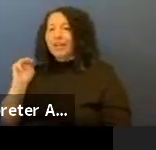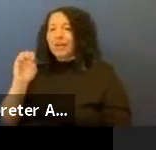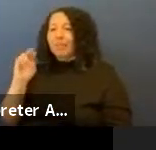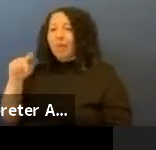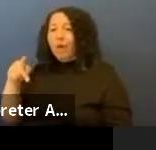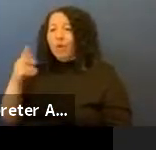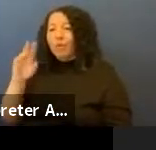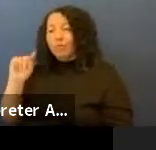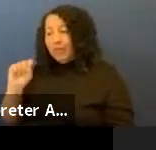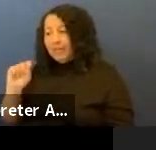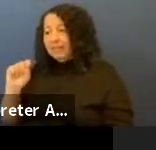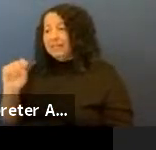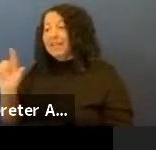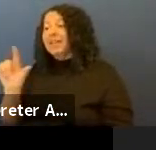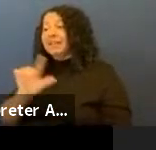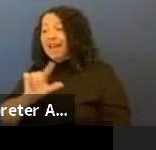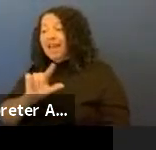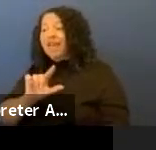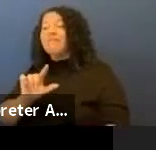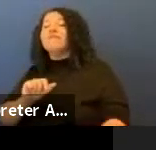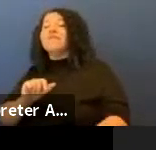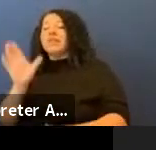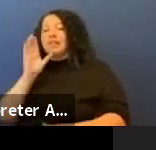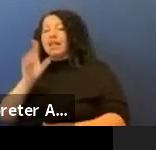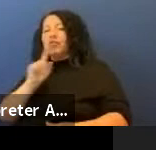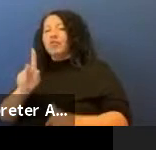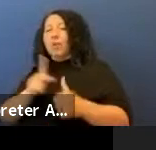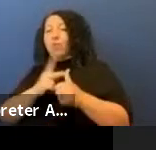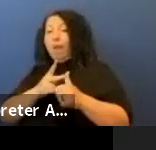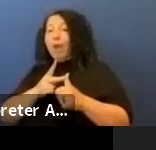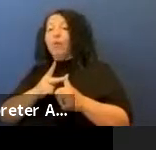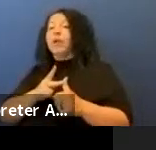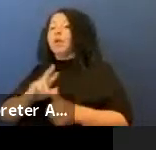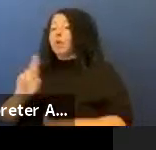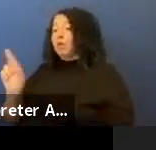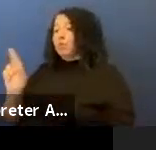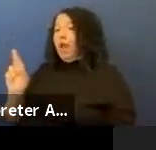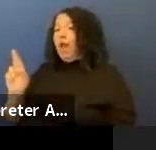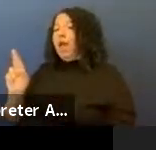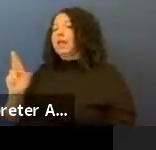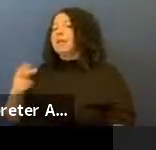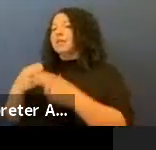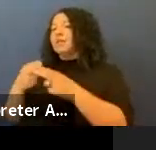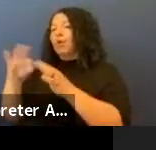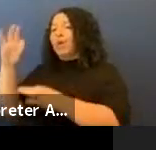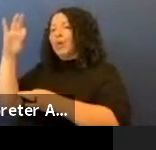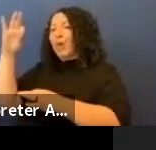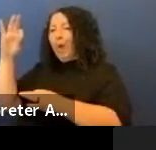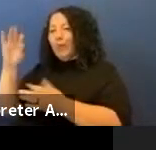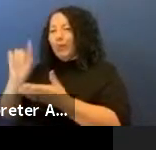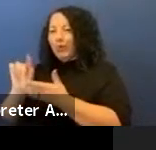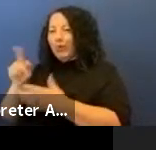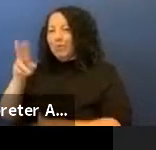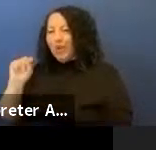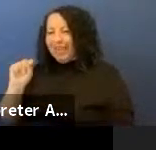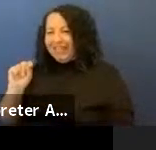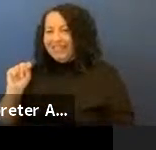side is the primary print, and the right side is the ghost print, which is the second pool, and it's always a fainter print and it's